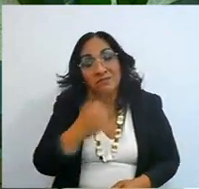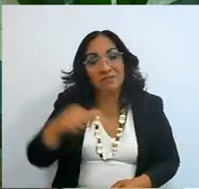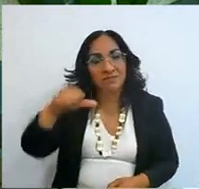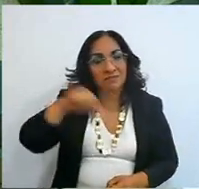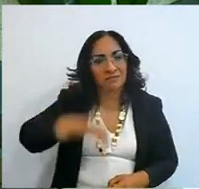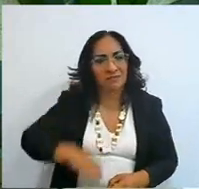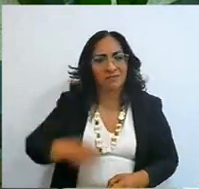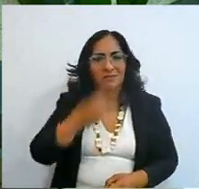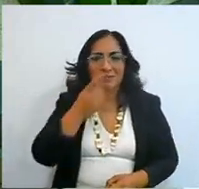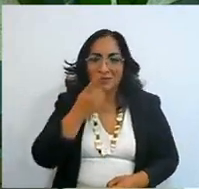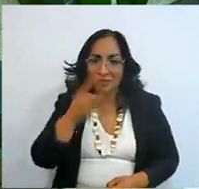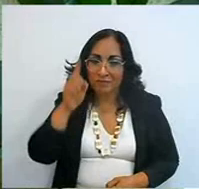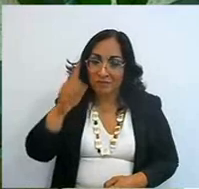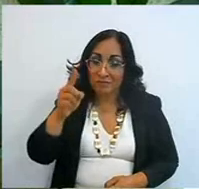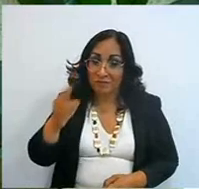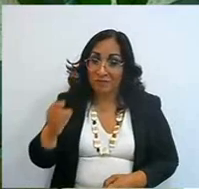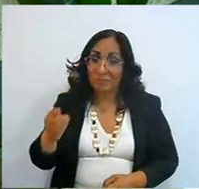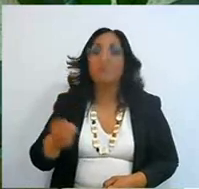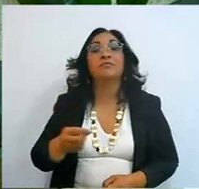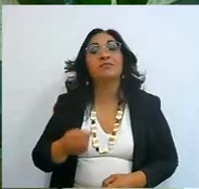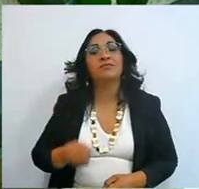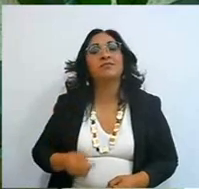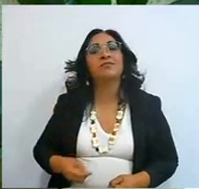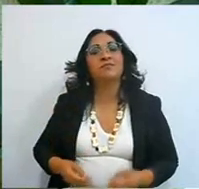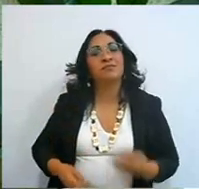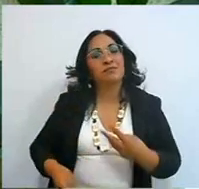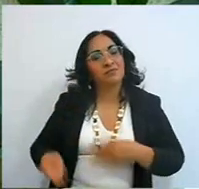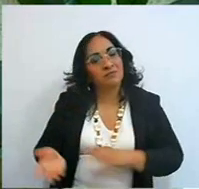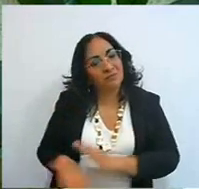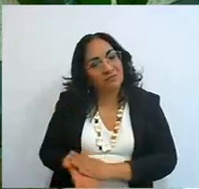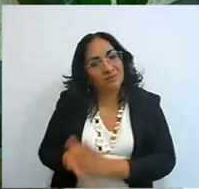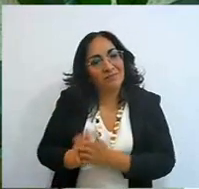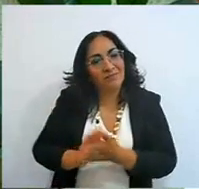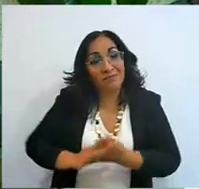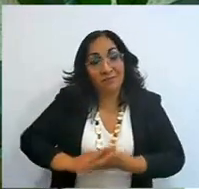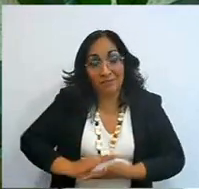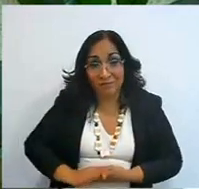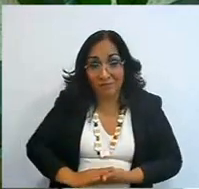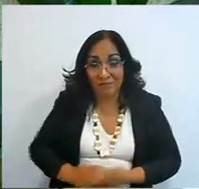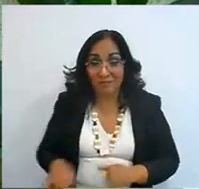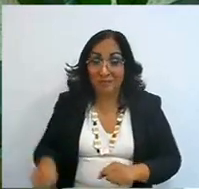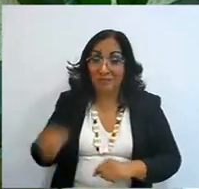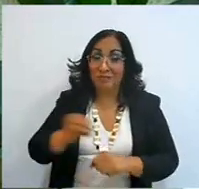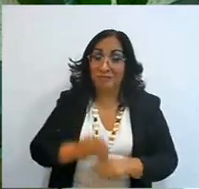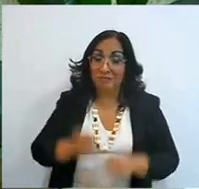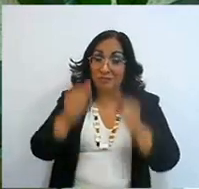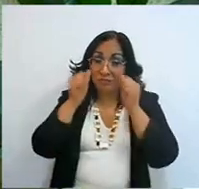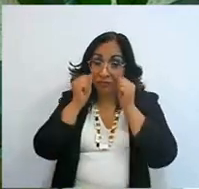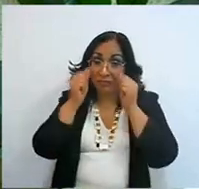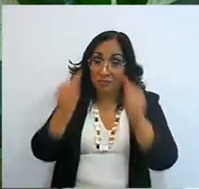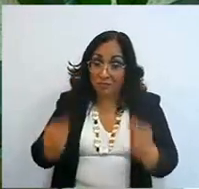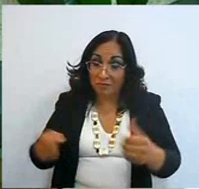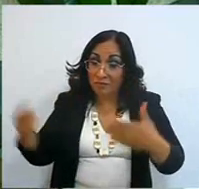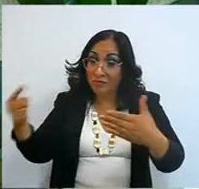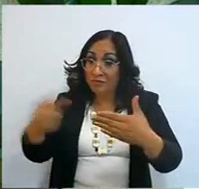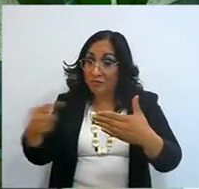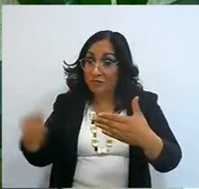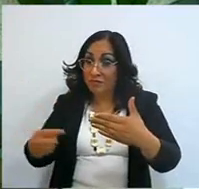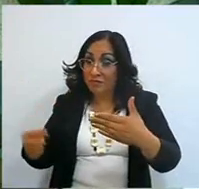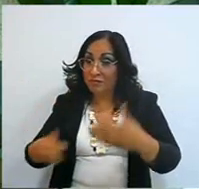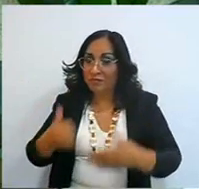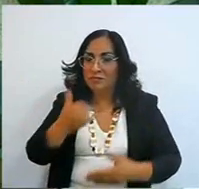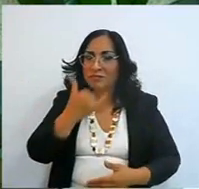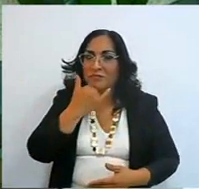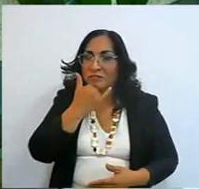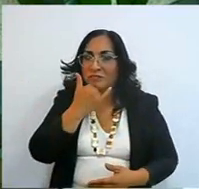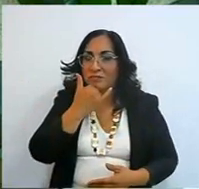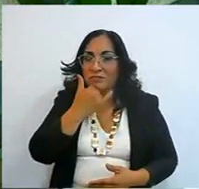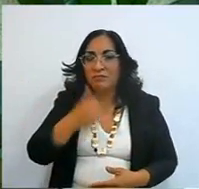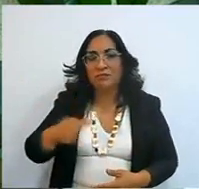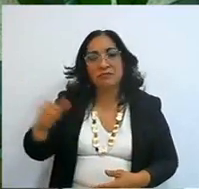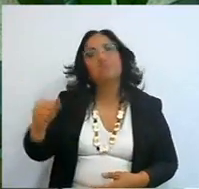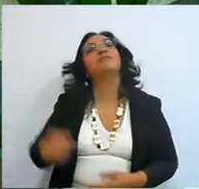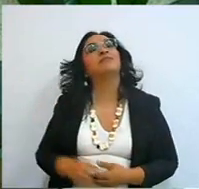if you convert, if you listen to my instruction, I forgive you and give you eternal life,